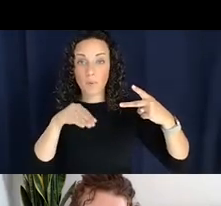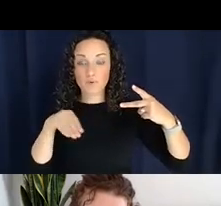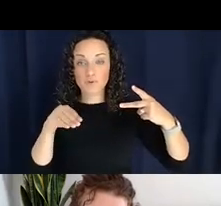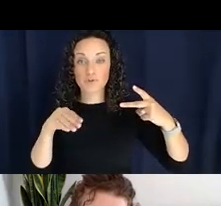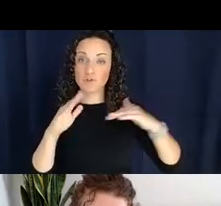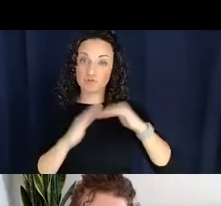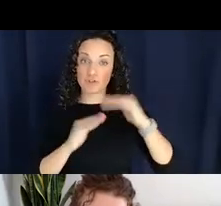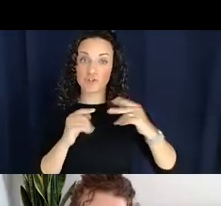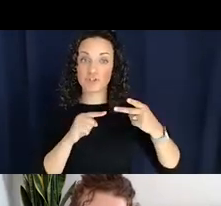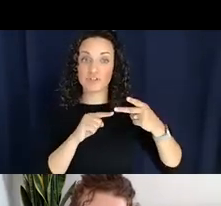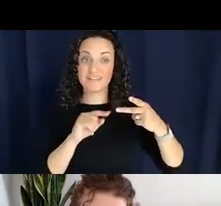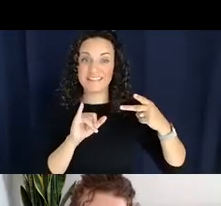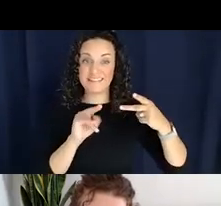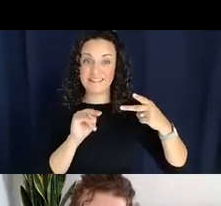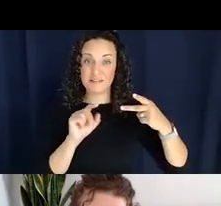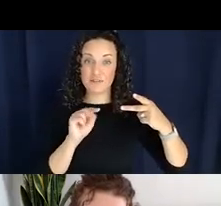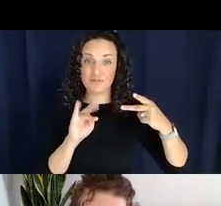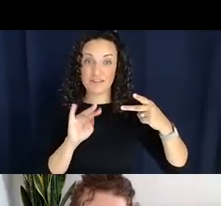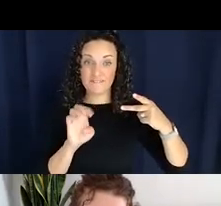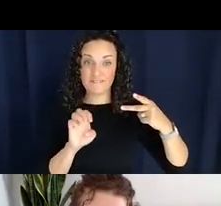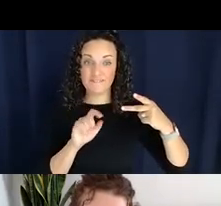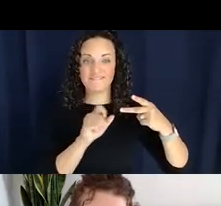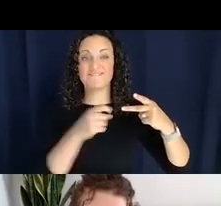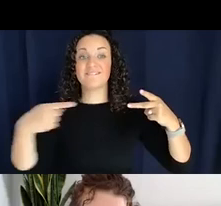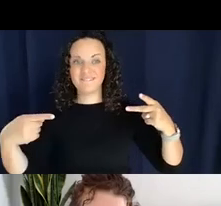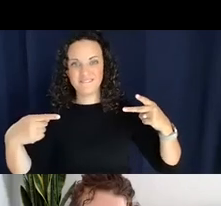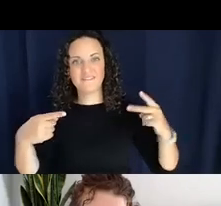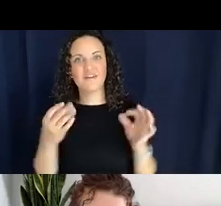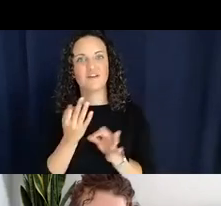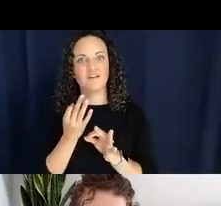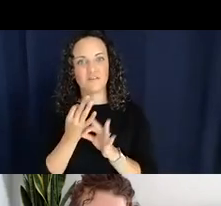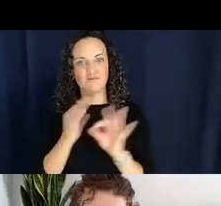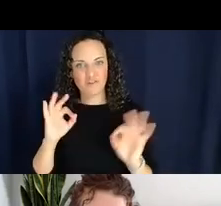we would include the Free Flight there, so those are un-accusative constructions. So